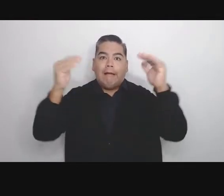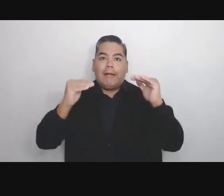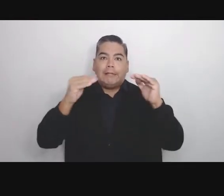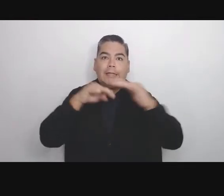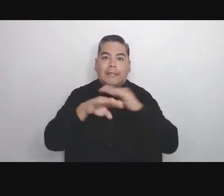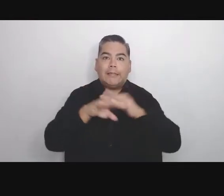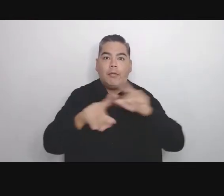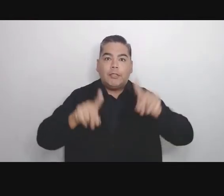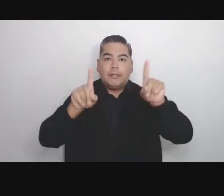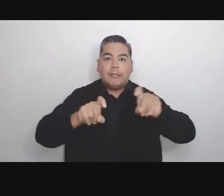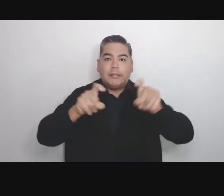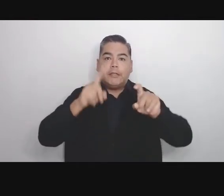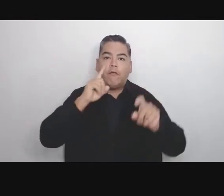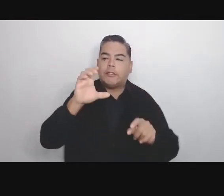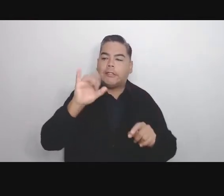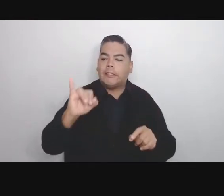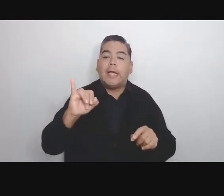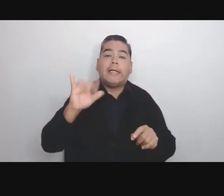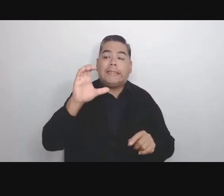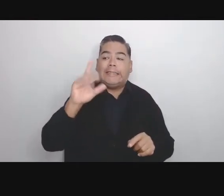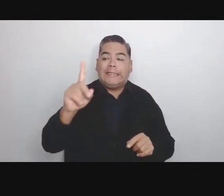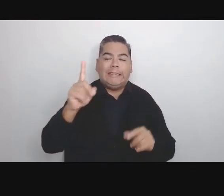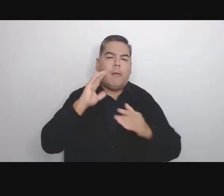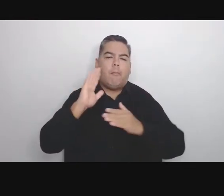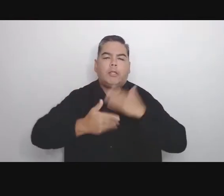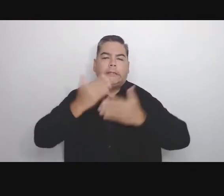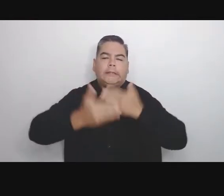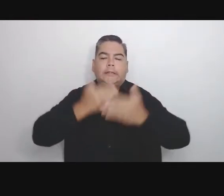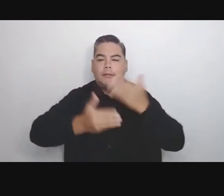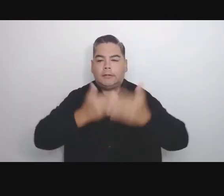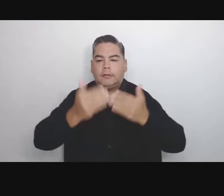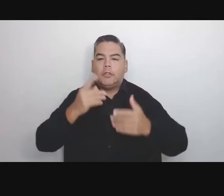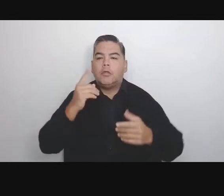in the CI/CD process with Maciek Palmowski.